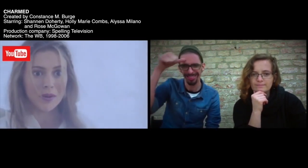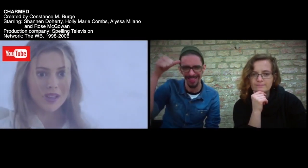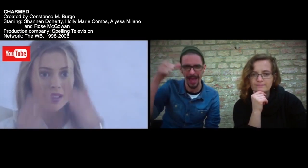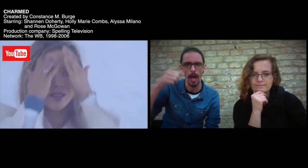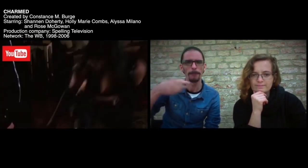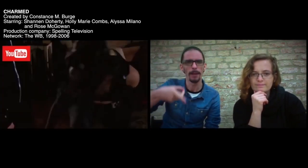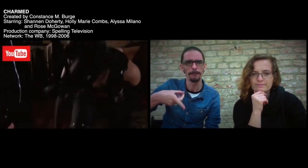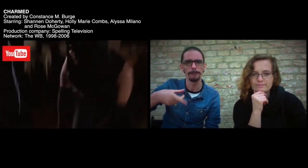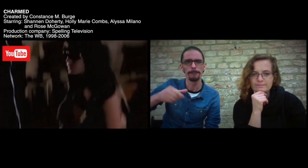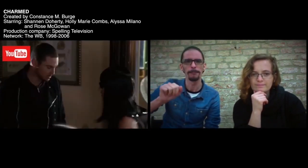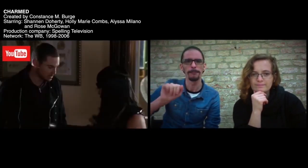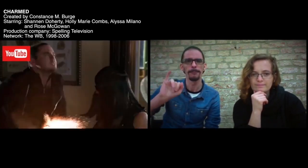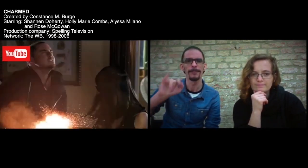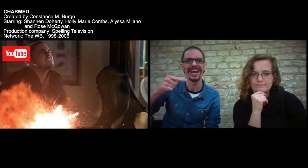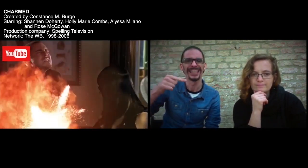she acts the role of Paige.